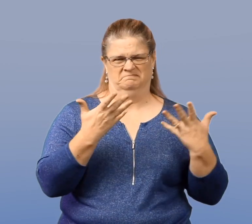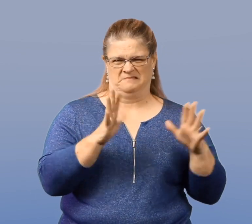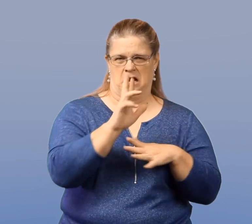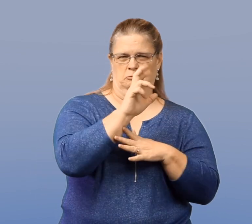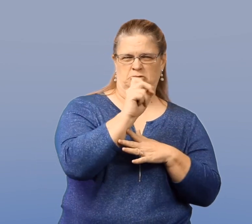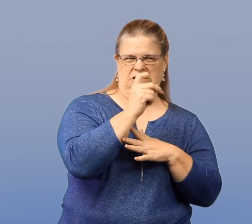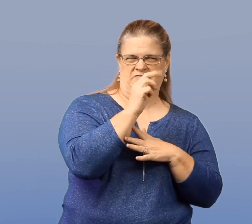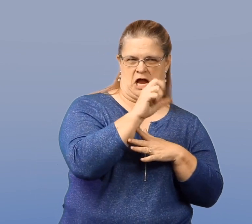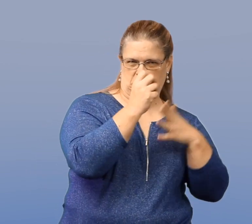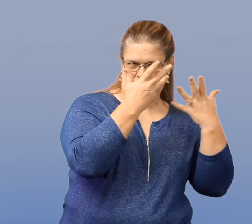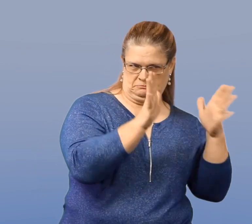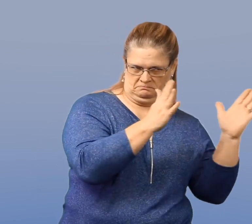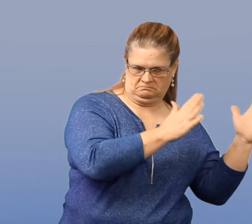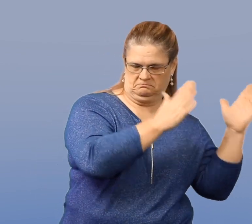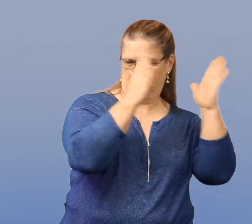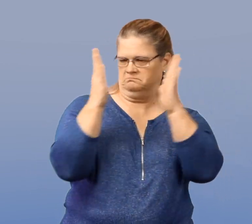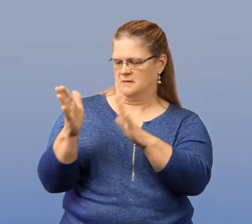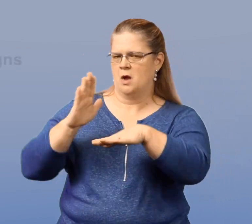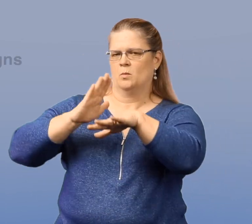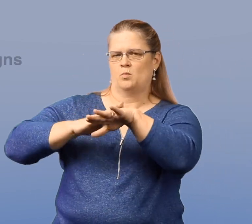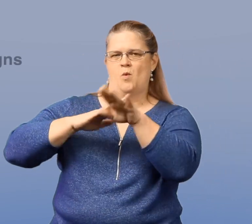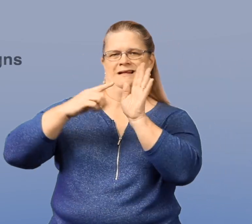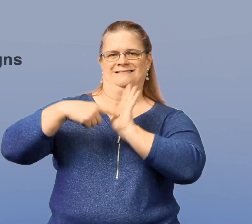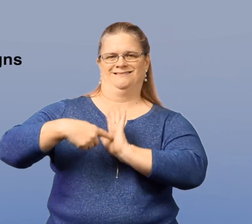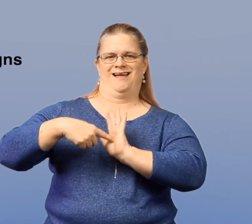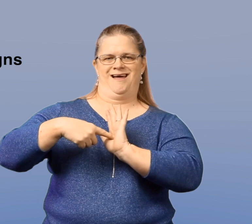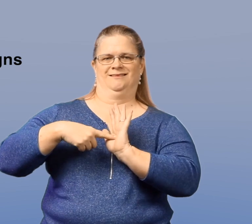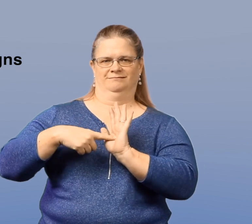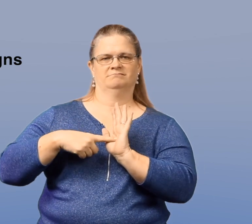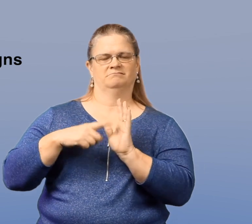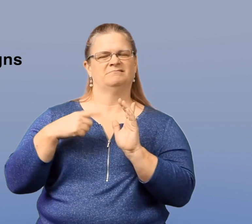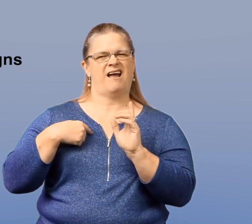So, risk factors aside I want to talk about warning signs.